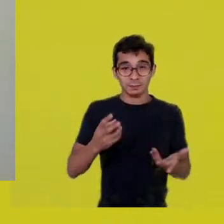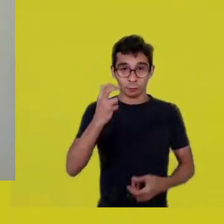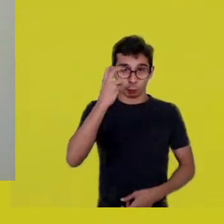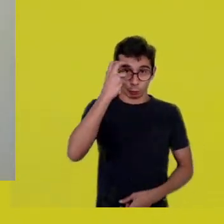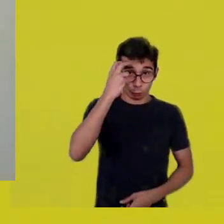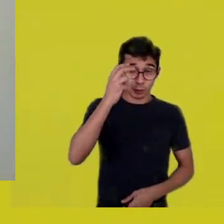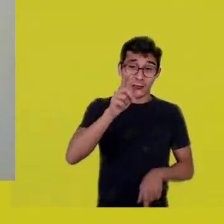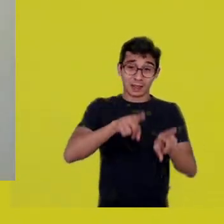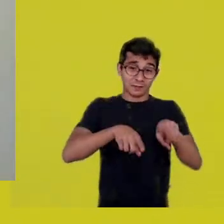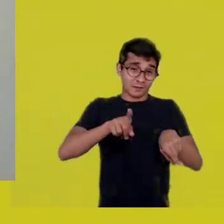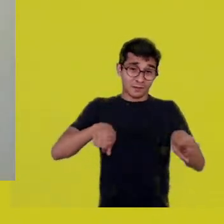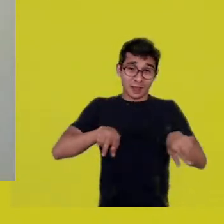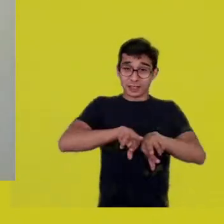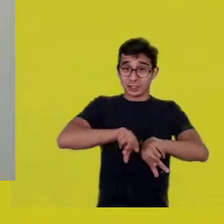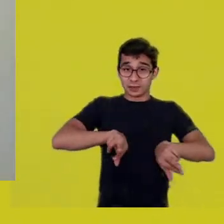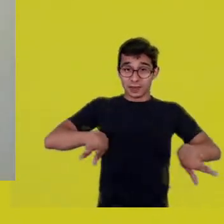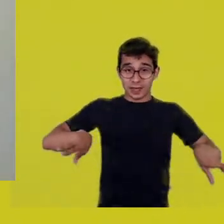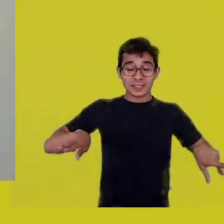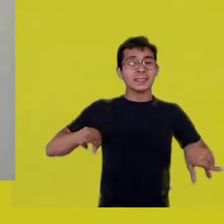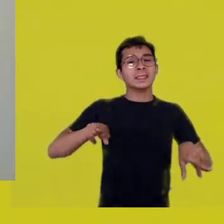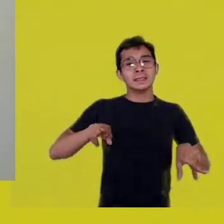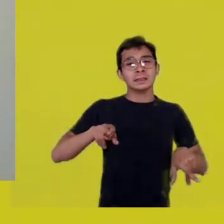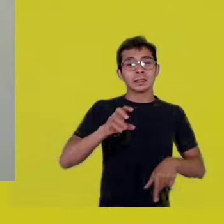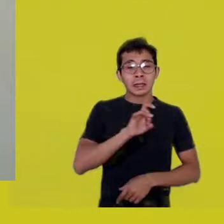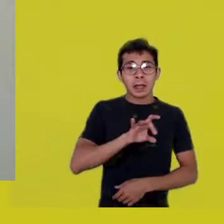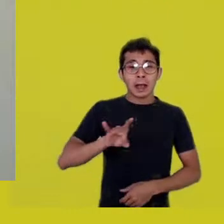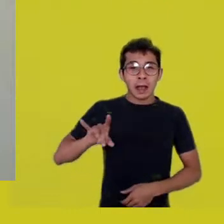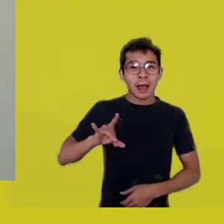invoking the ancestors as Enchanted.